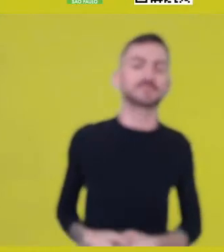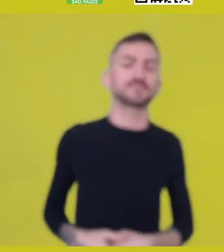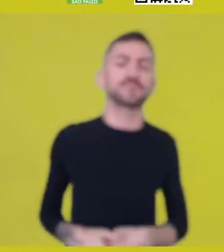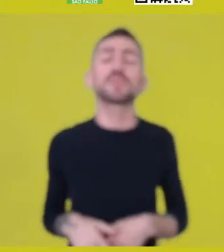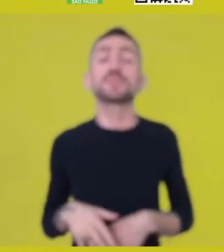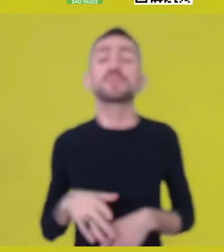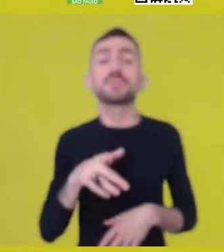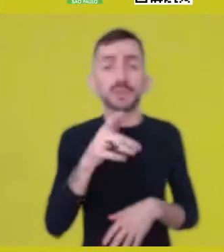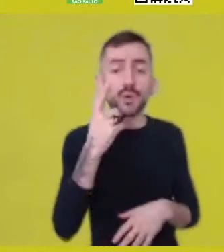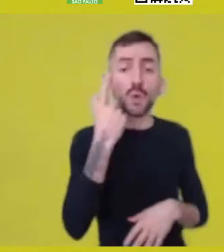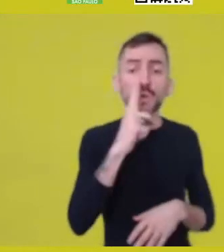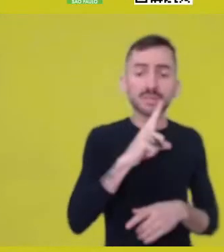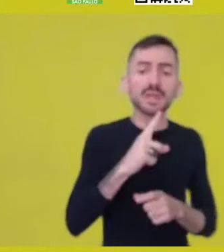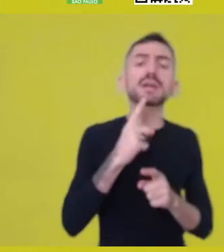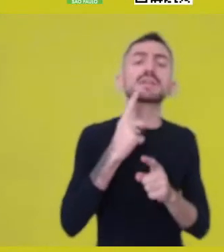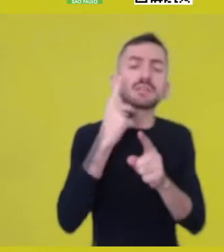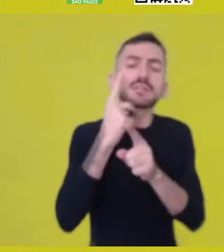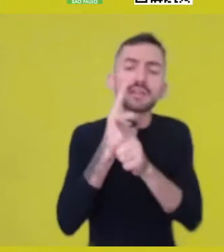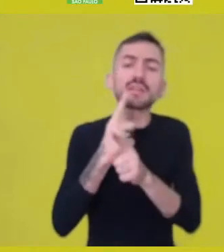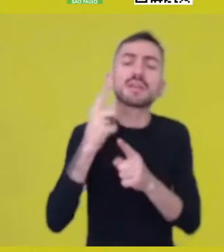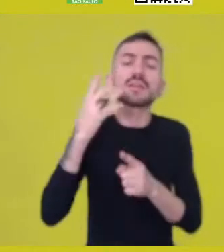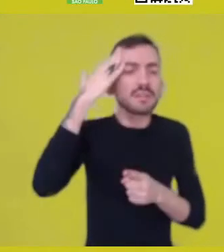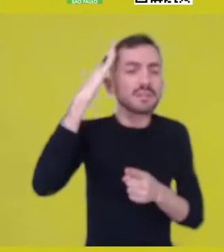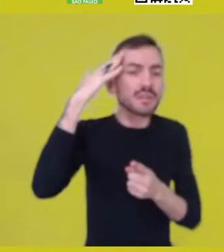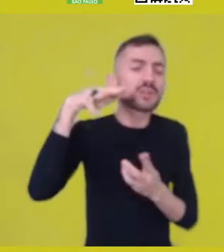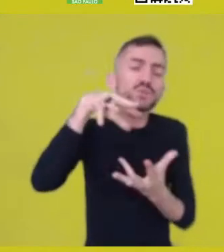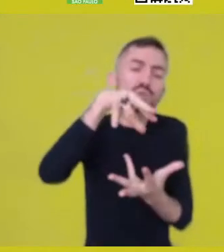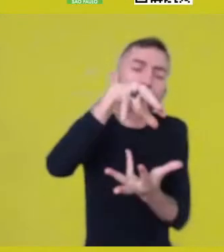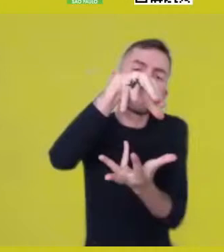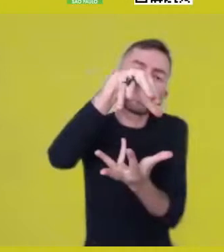and you understand the world from that collective concept,